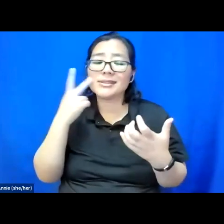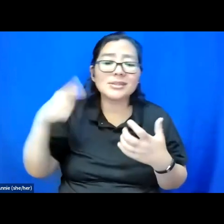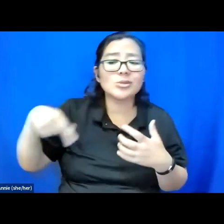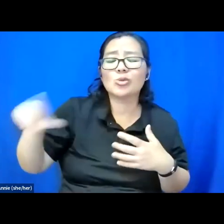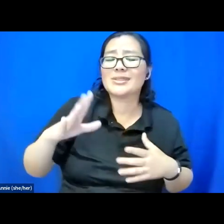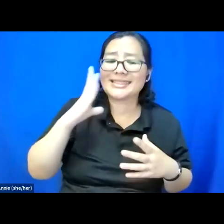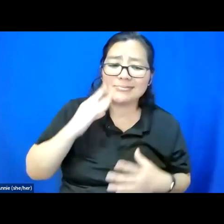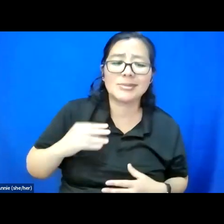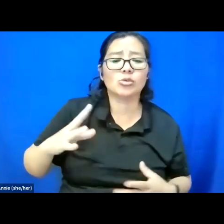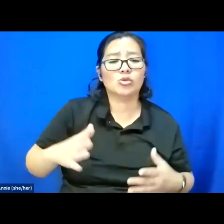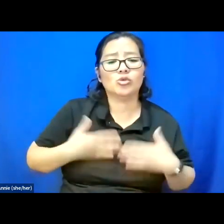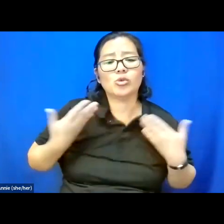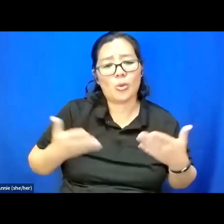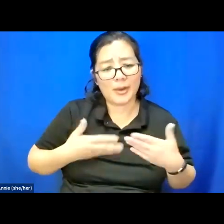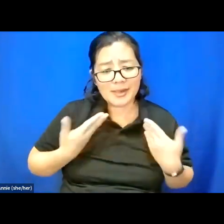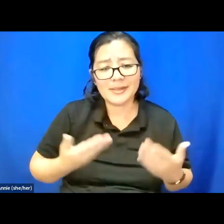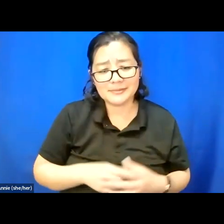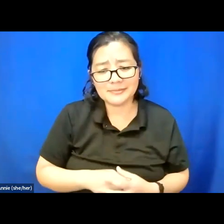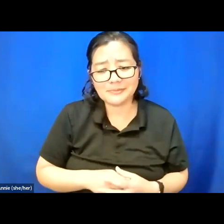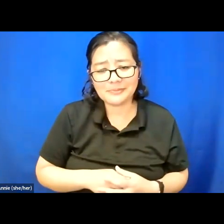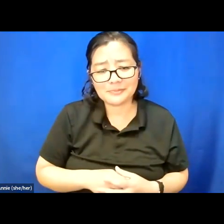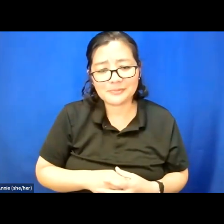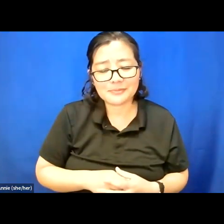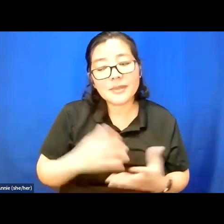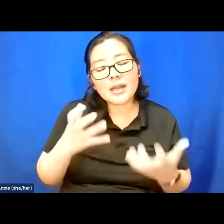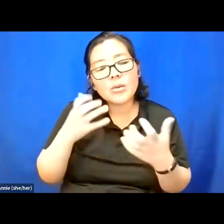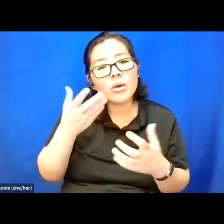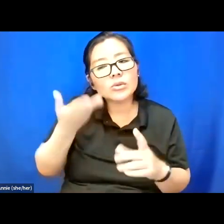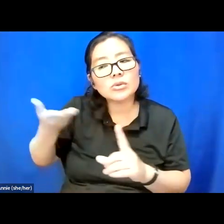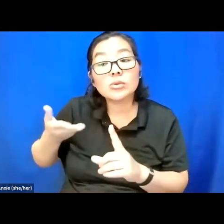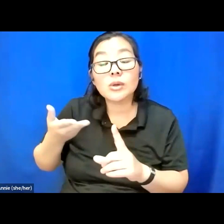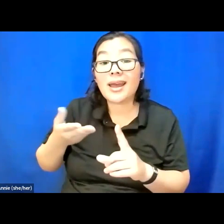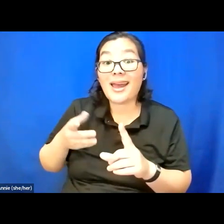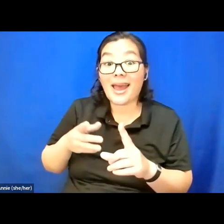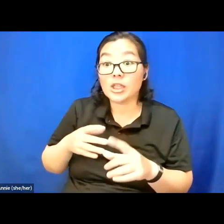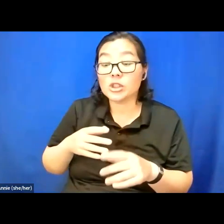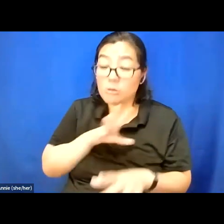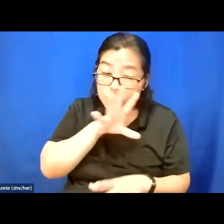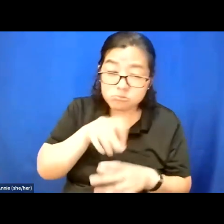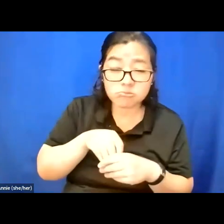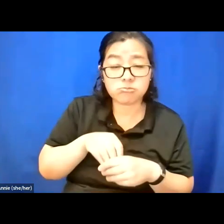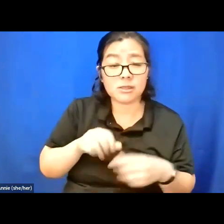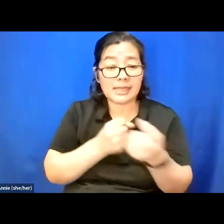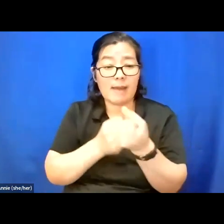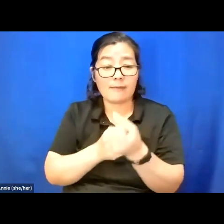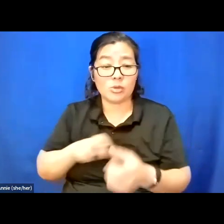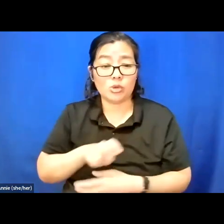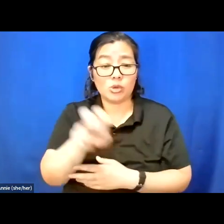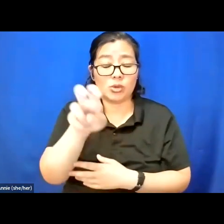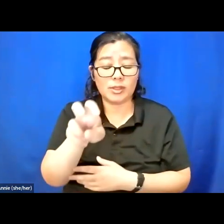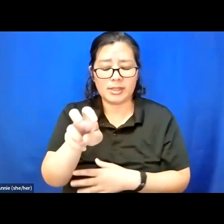And I want you, as you engage in this advocacy journey to find the balance for yourself,